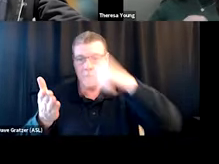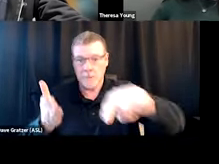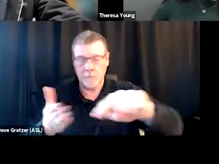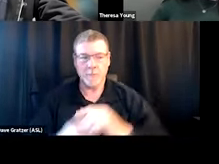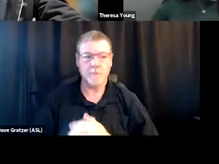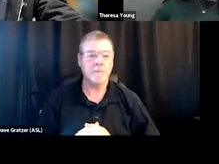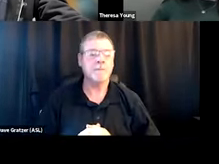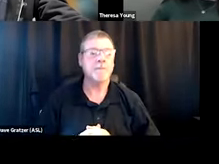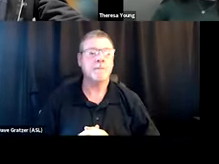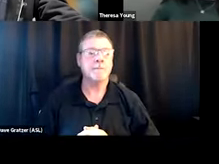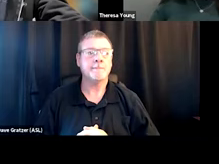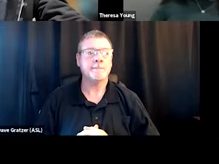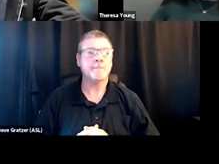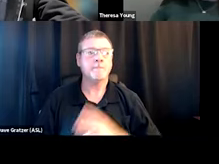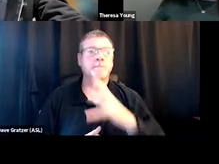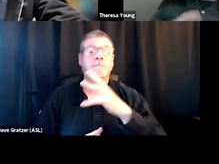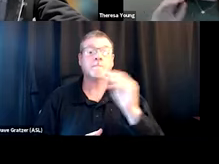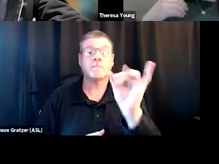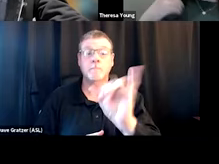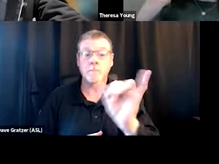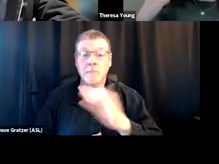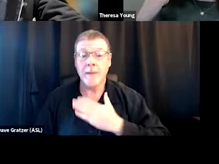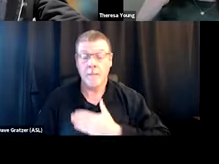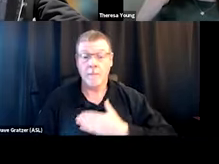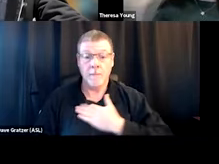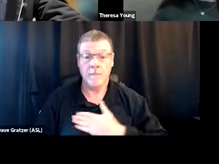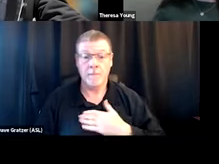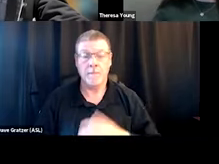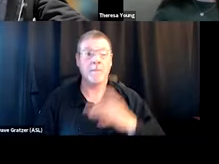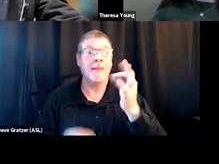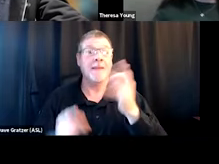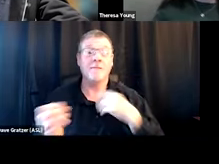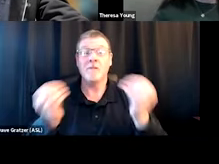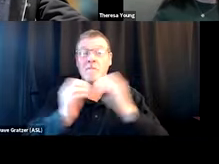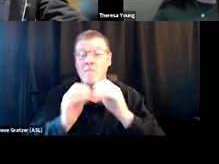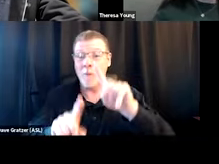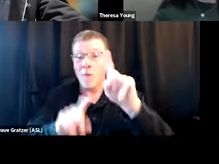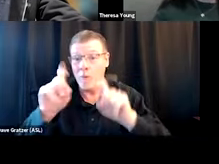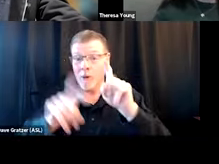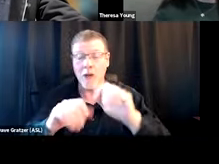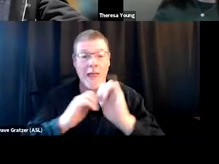Also, please, if you have more questions about how to do this in your community,